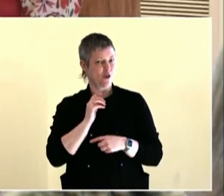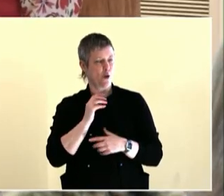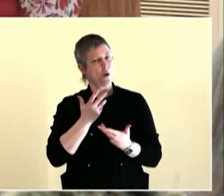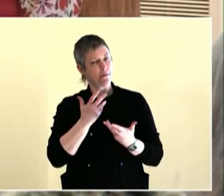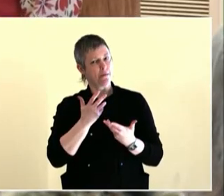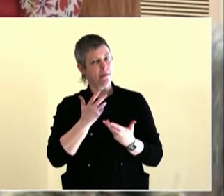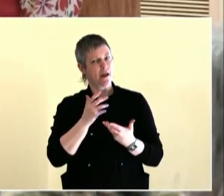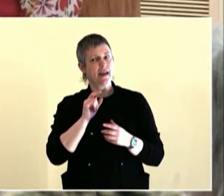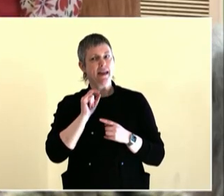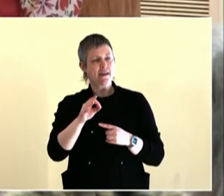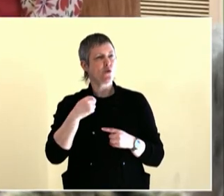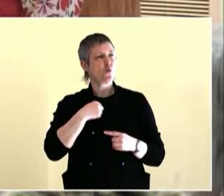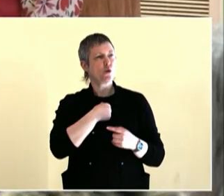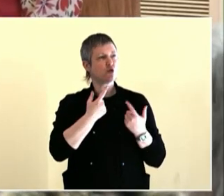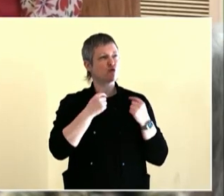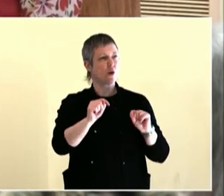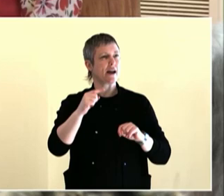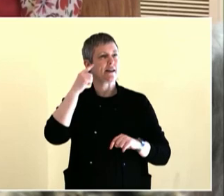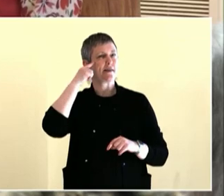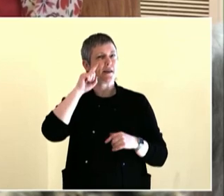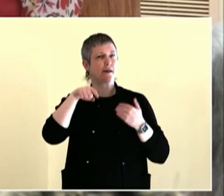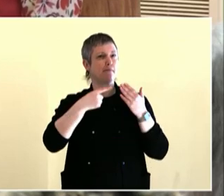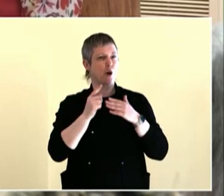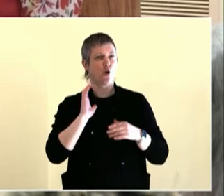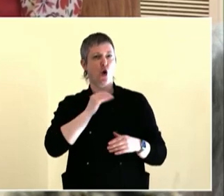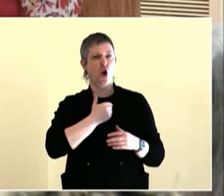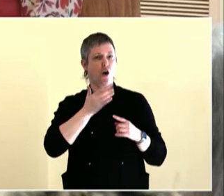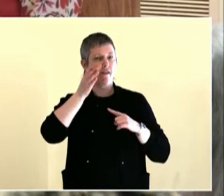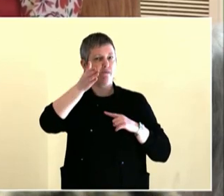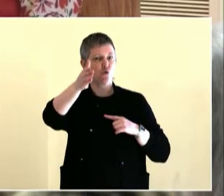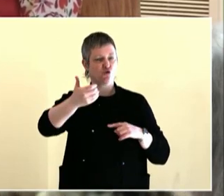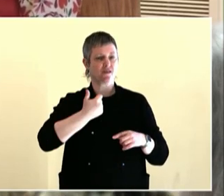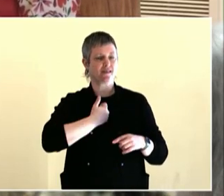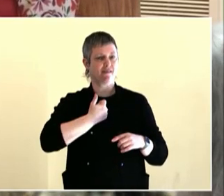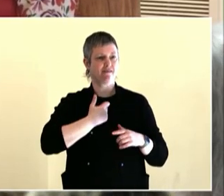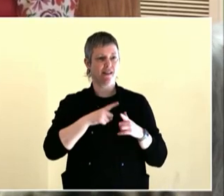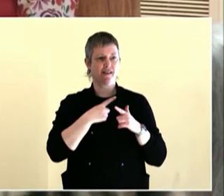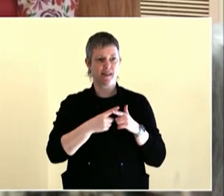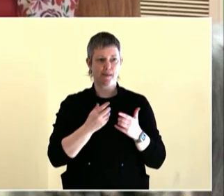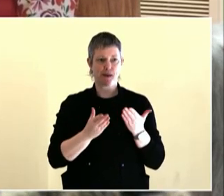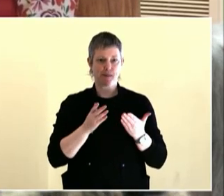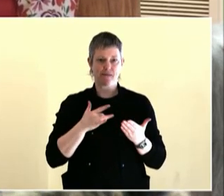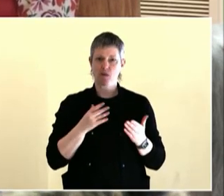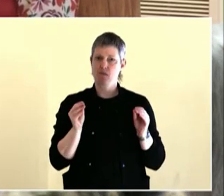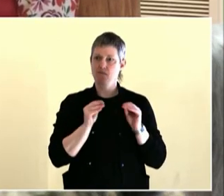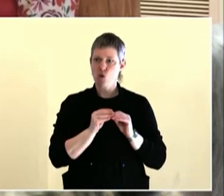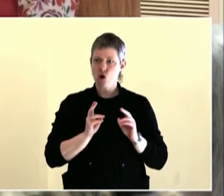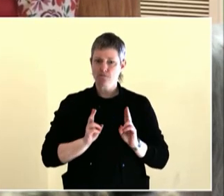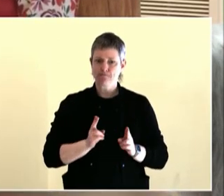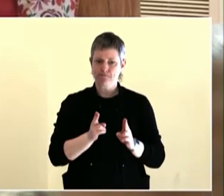through human-centered processes. And I really appreciate how you